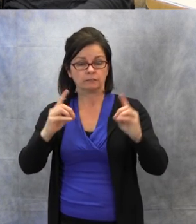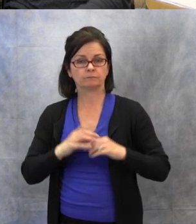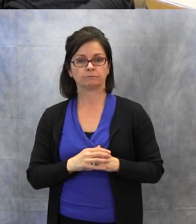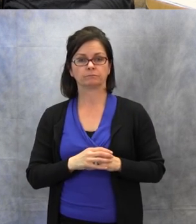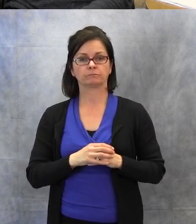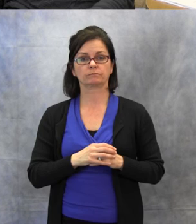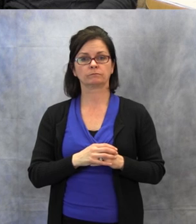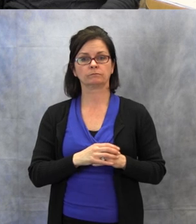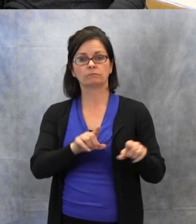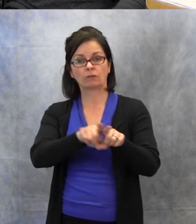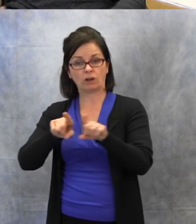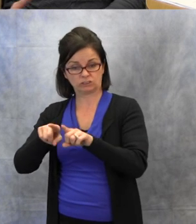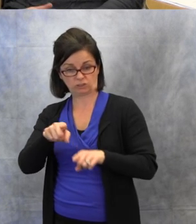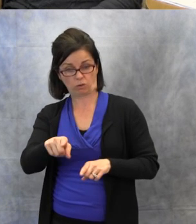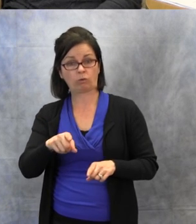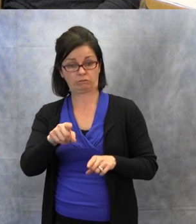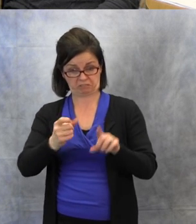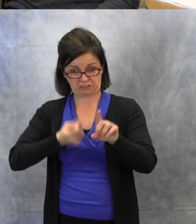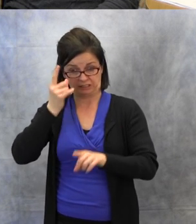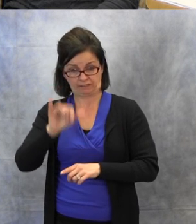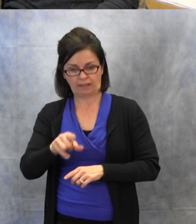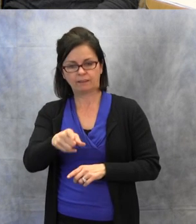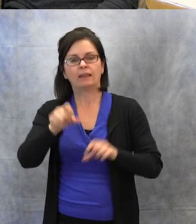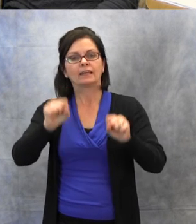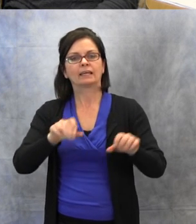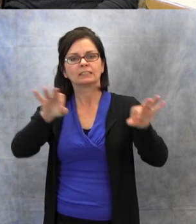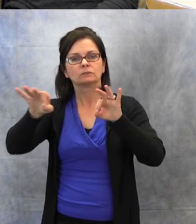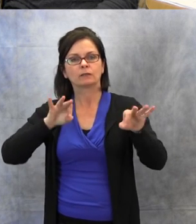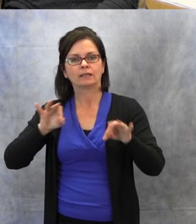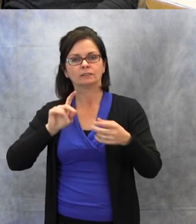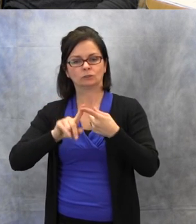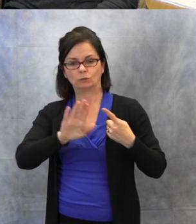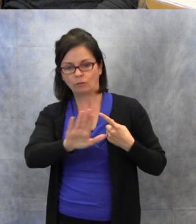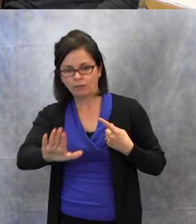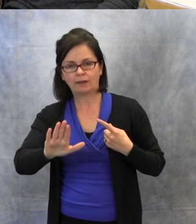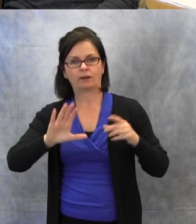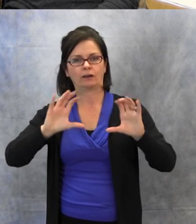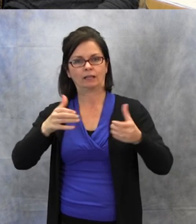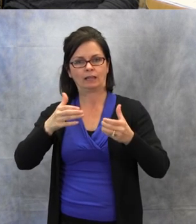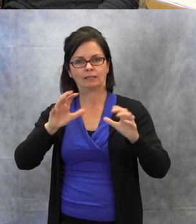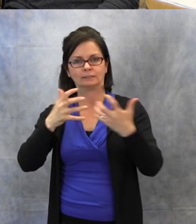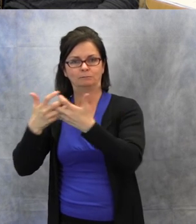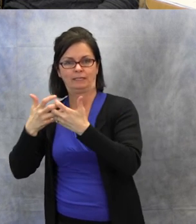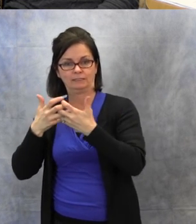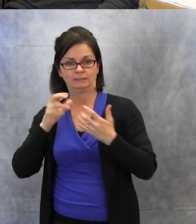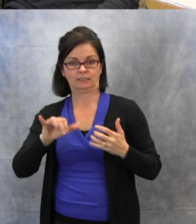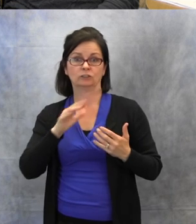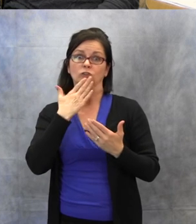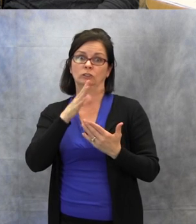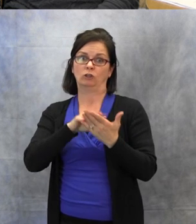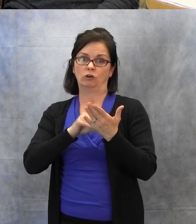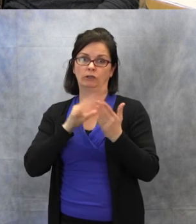for them. Another thing is to have them interact and meet other Deaf and hard of hearing peers